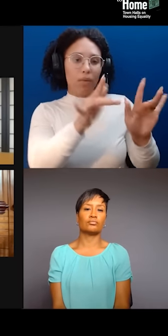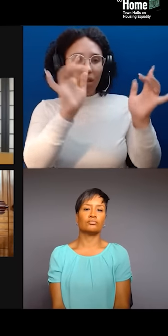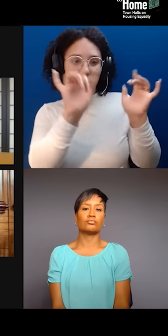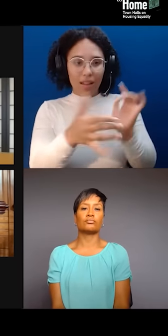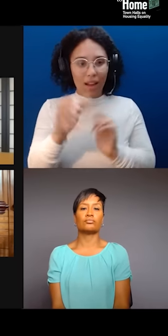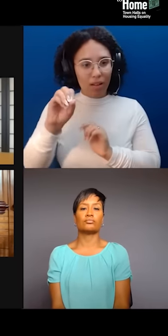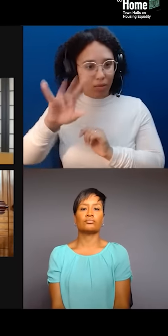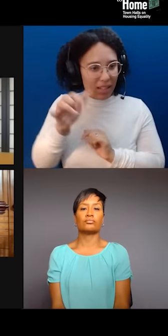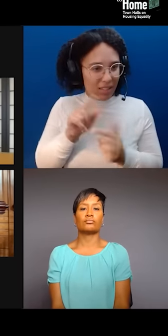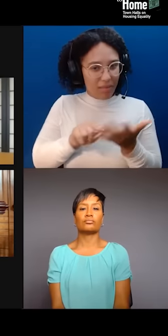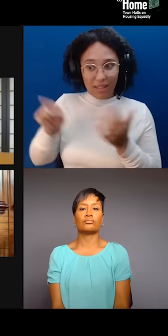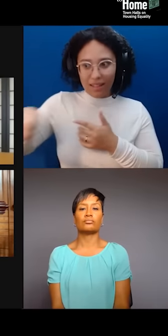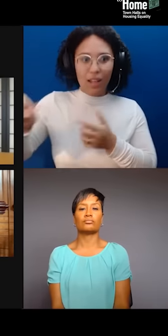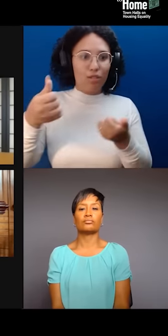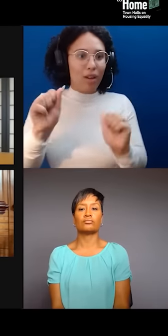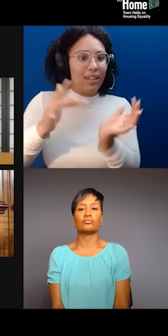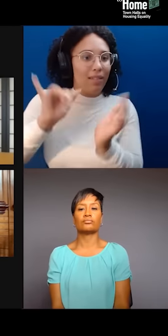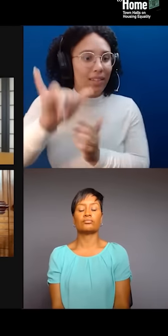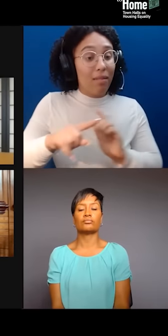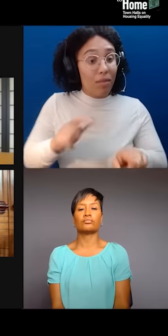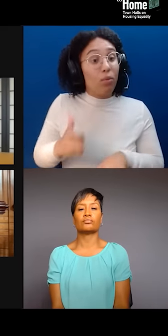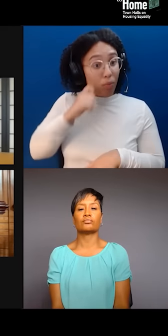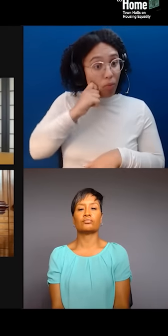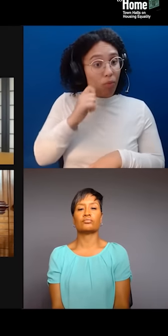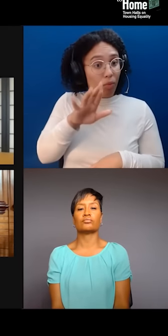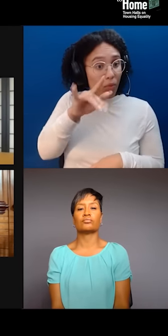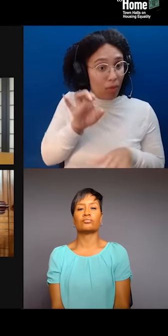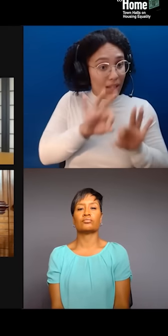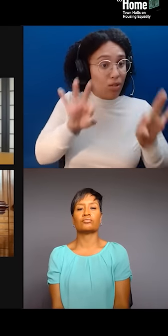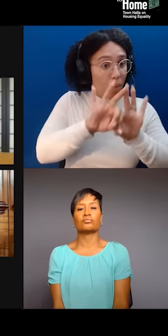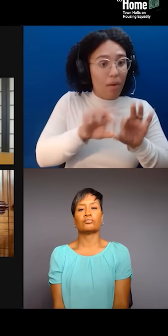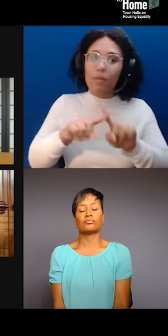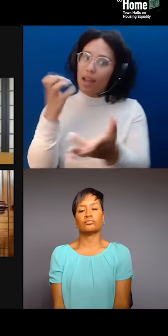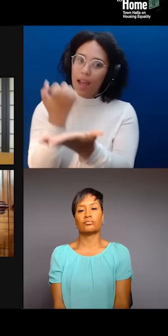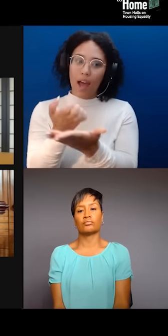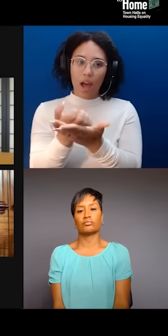So, I'm talking about people who made Chinatown what it is. Right? All of our communities in Chinatown 140 years ago.